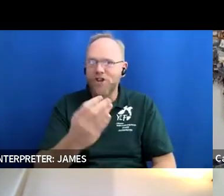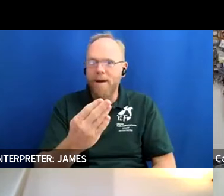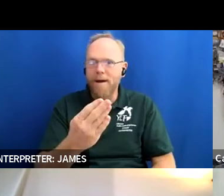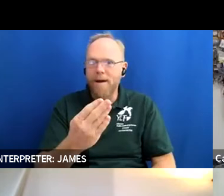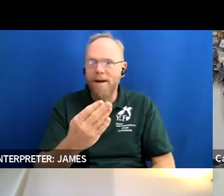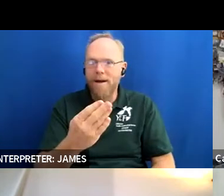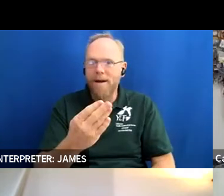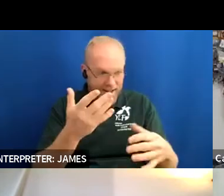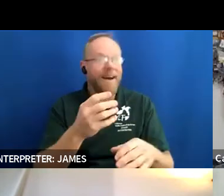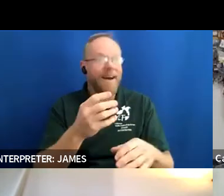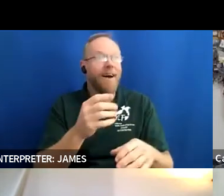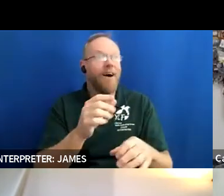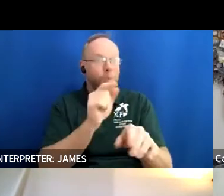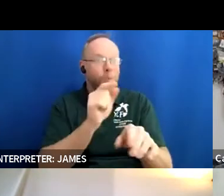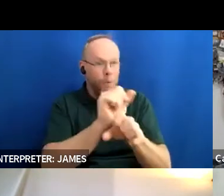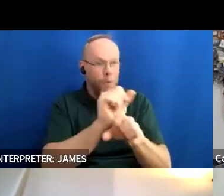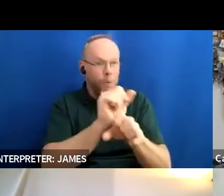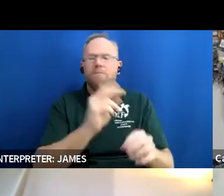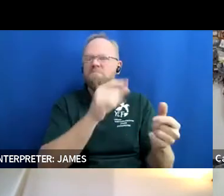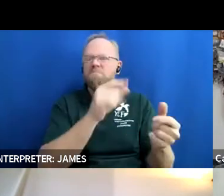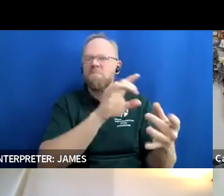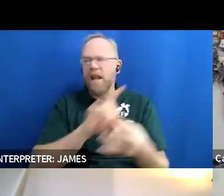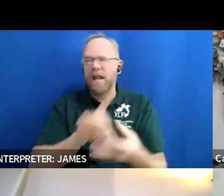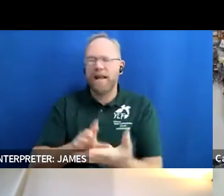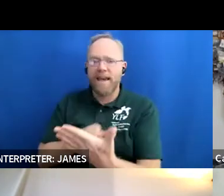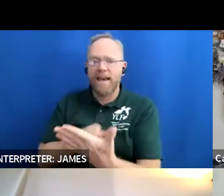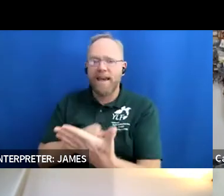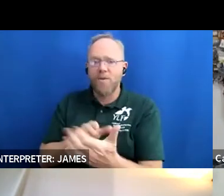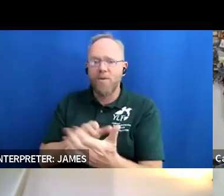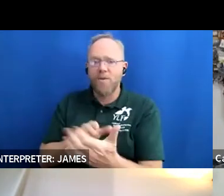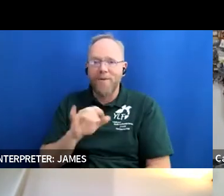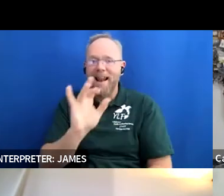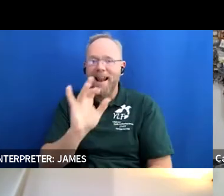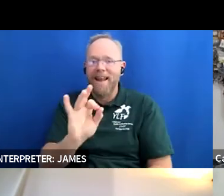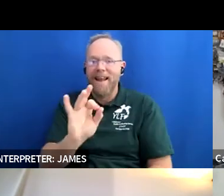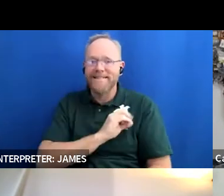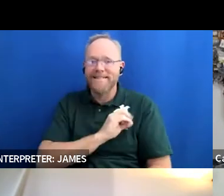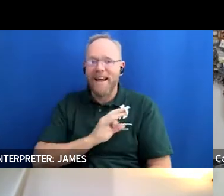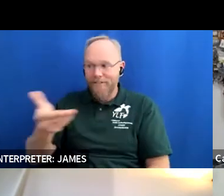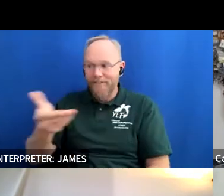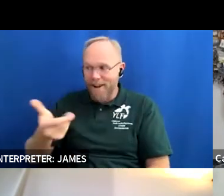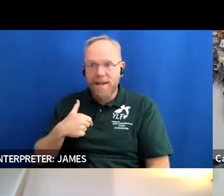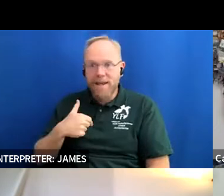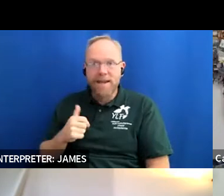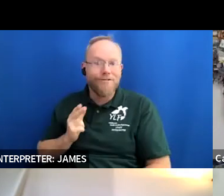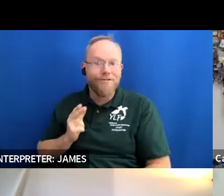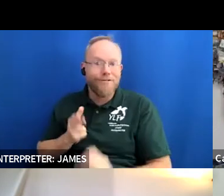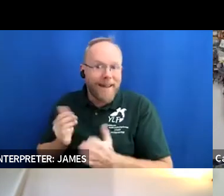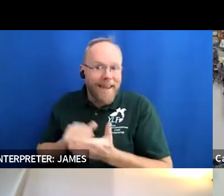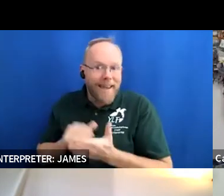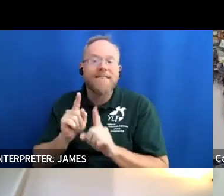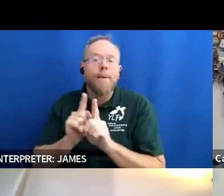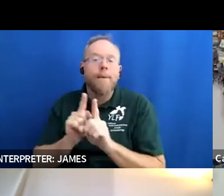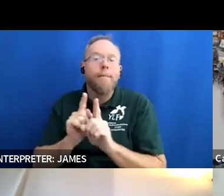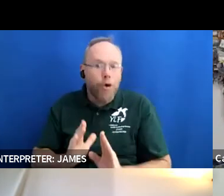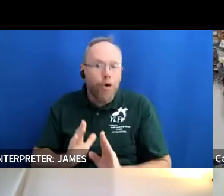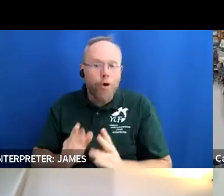you know with the ylf staff and they had me back as mentor i've been back as a speaker i work with